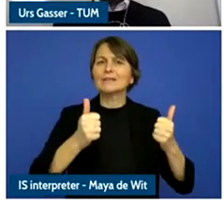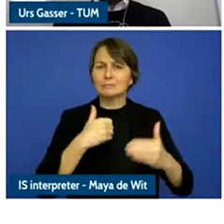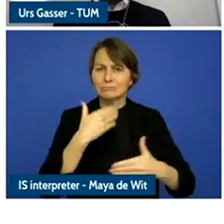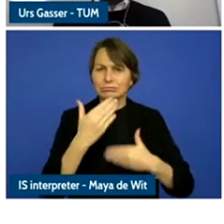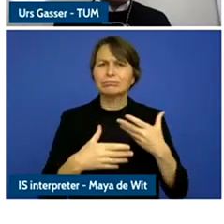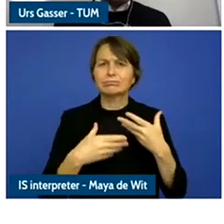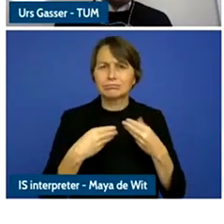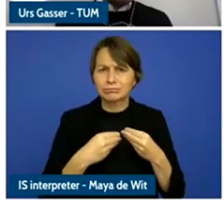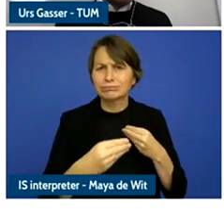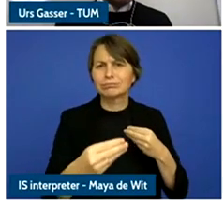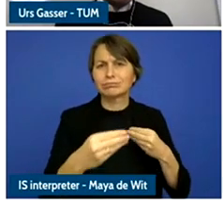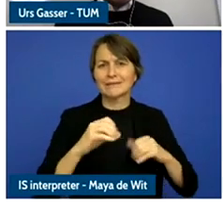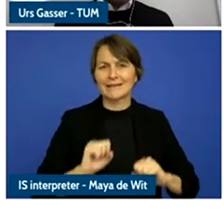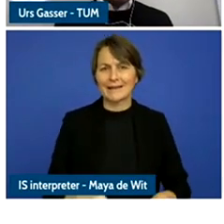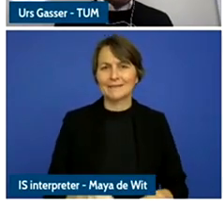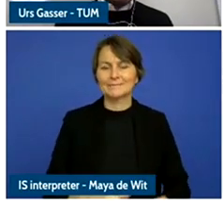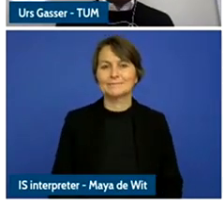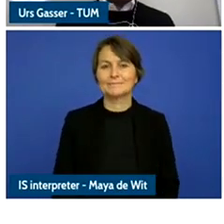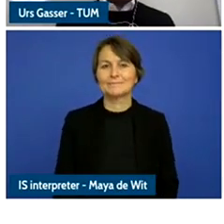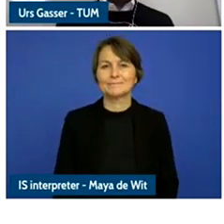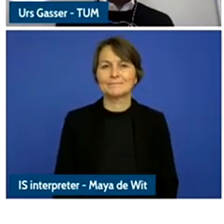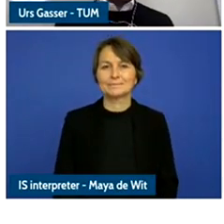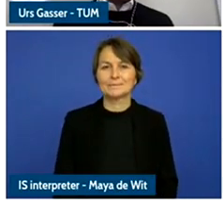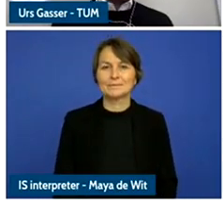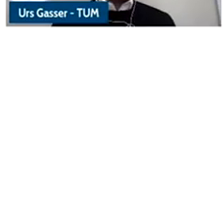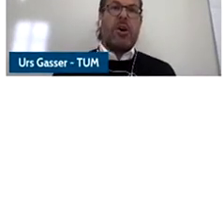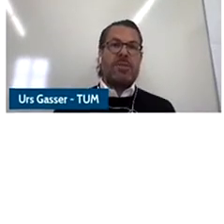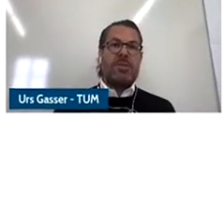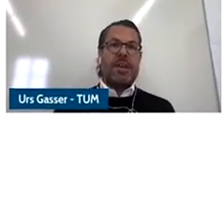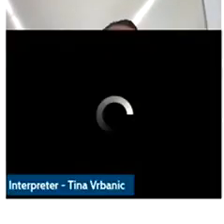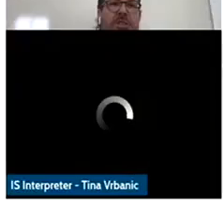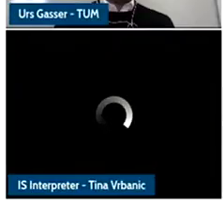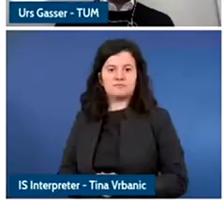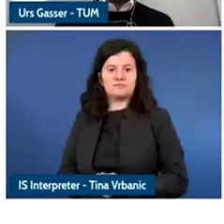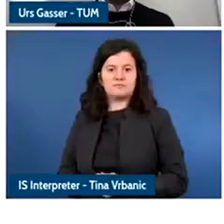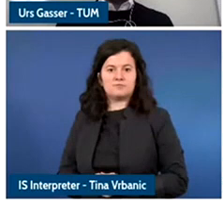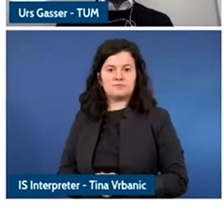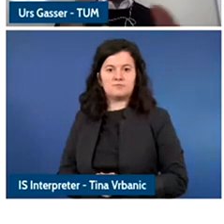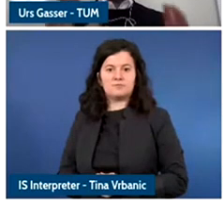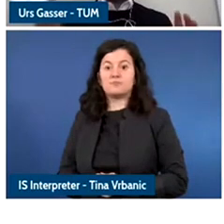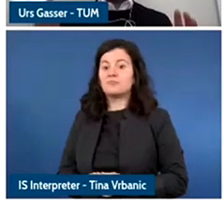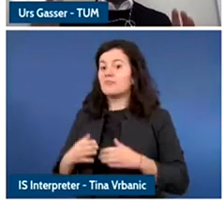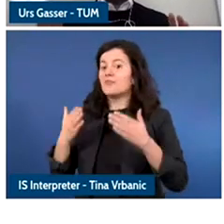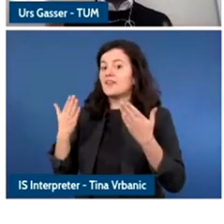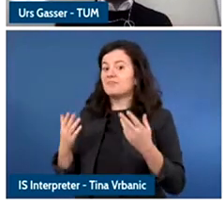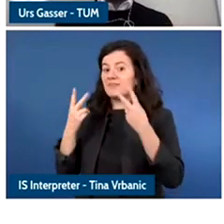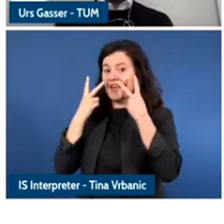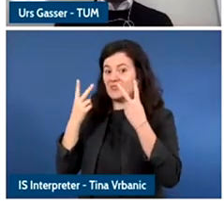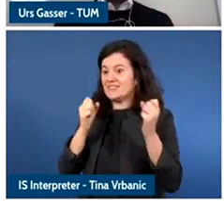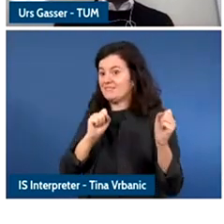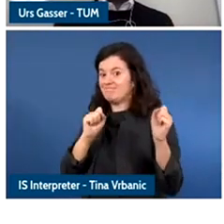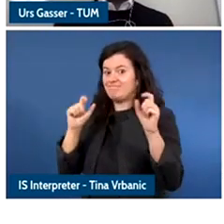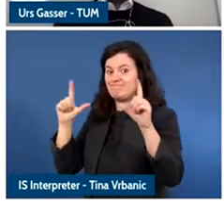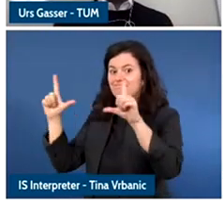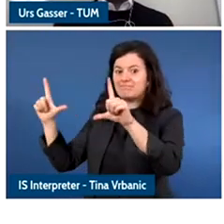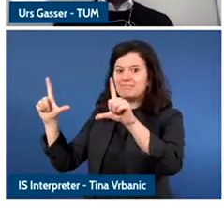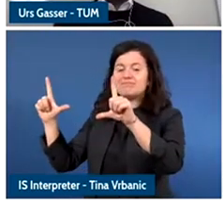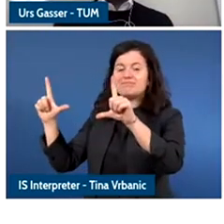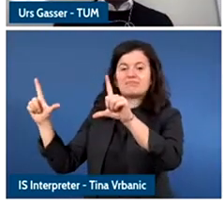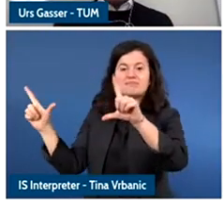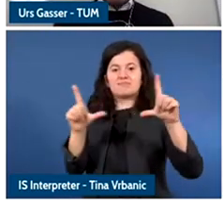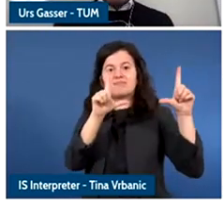This leads to the last observation like in bigger picture terms and in terms of what